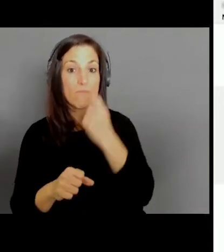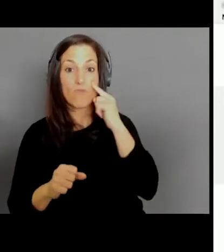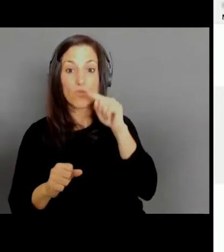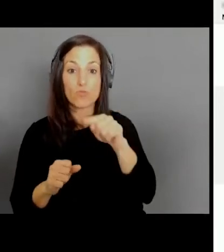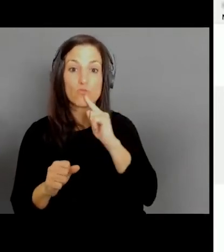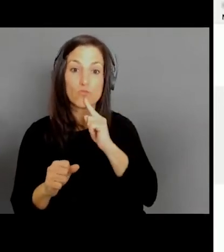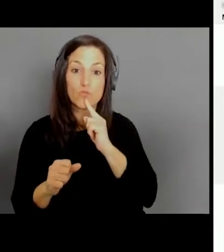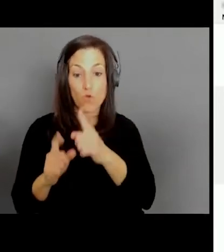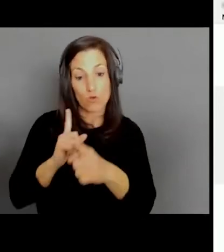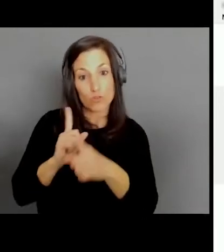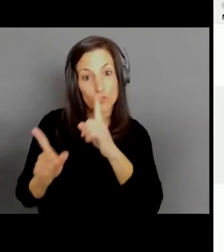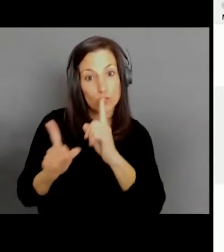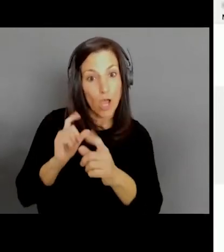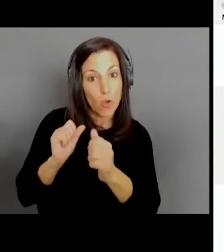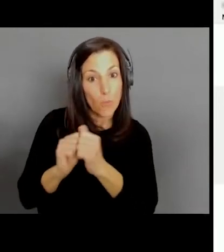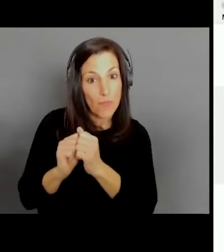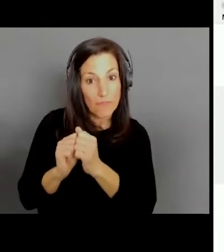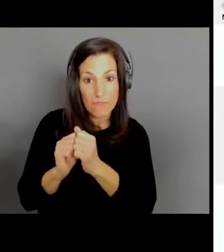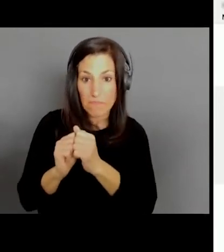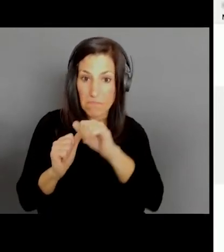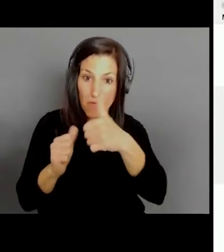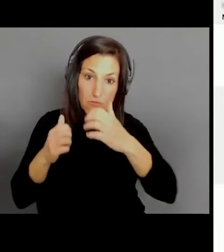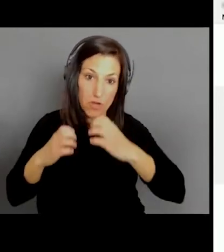So, in say like a federal setting,